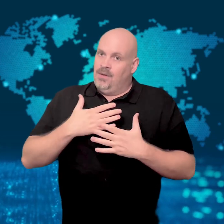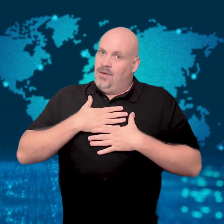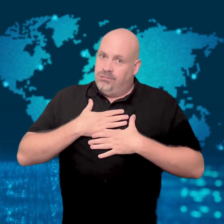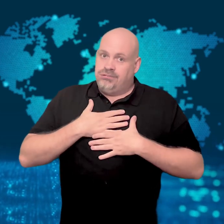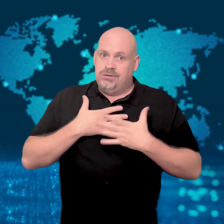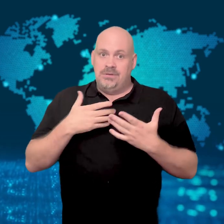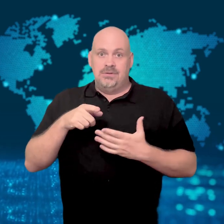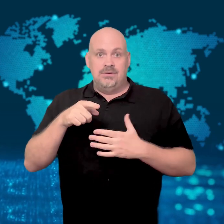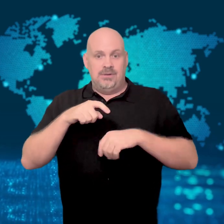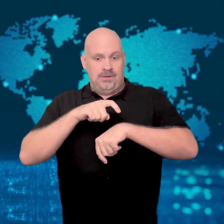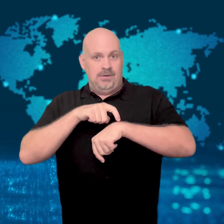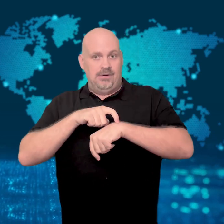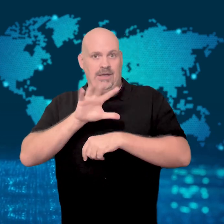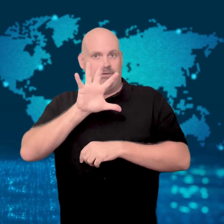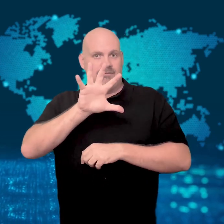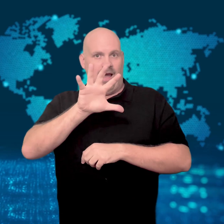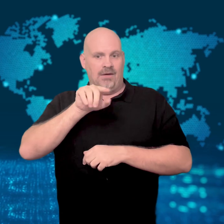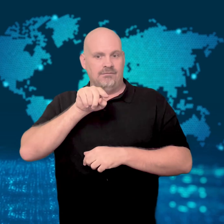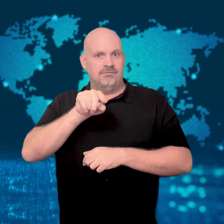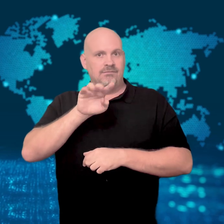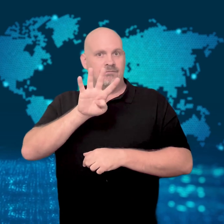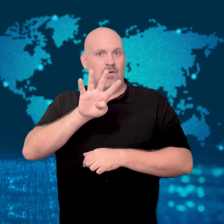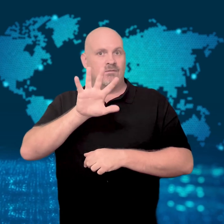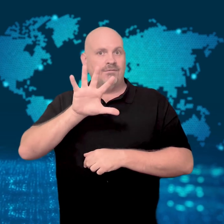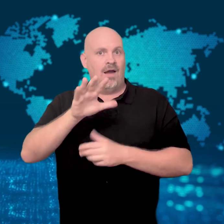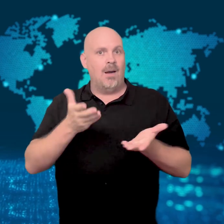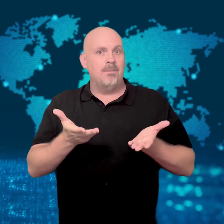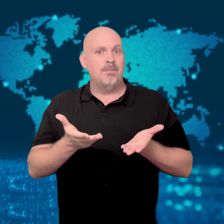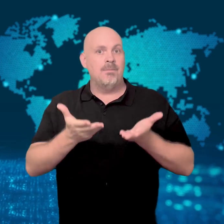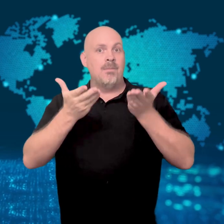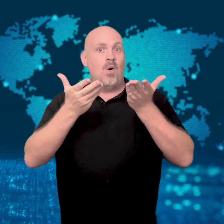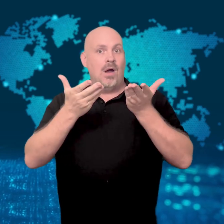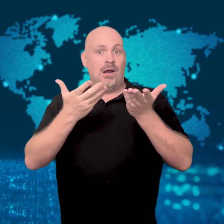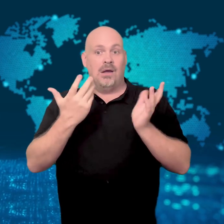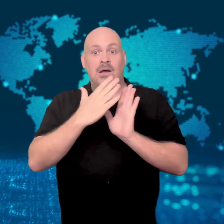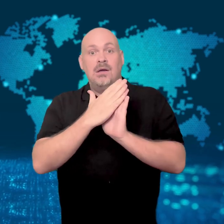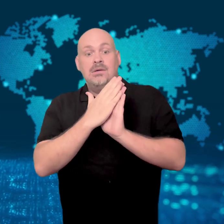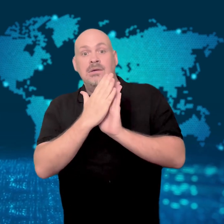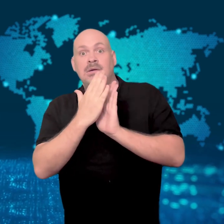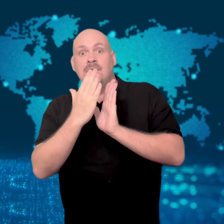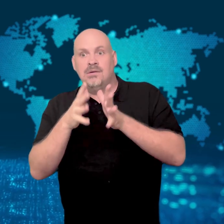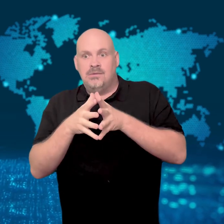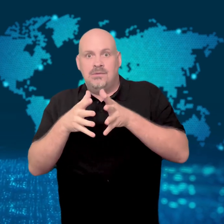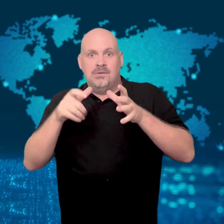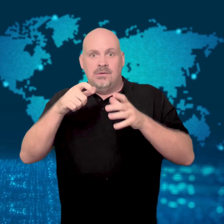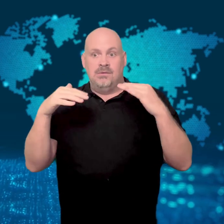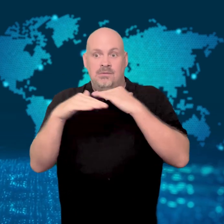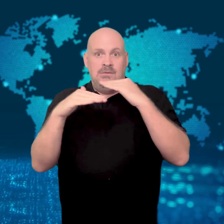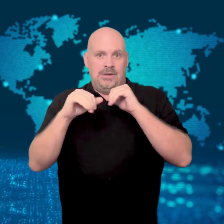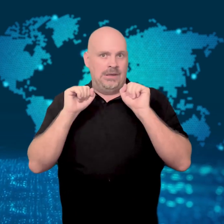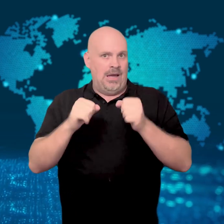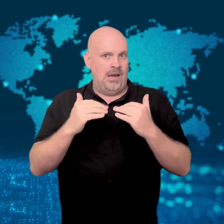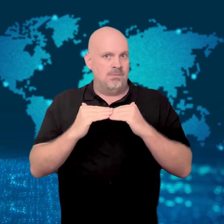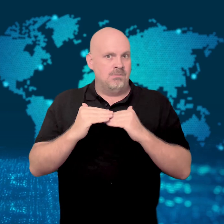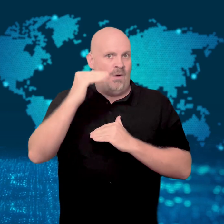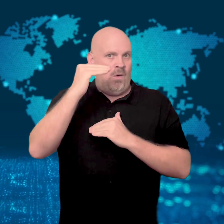If the accident had happened later in the day, rather than at 5:45 am,